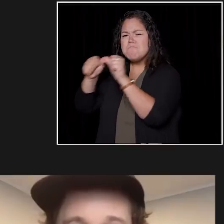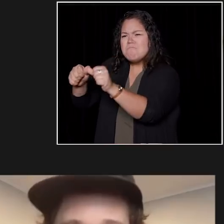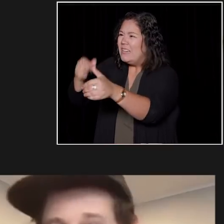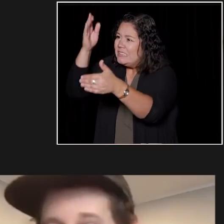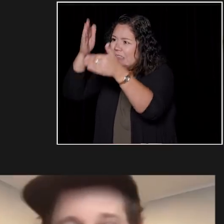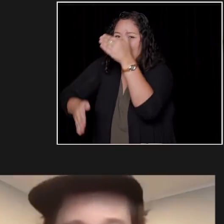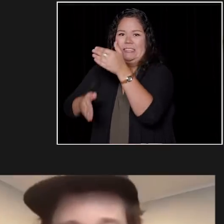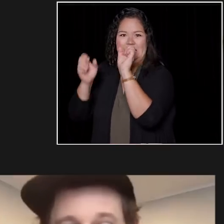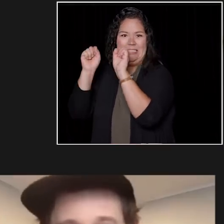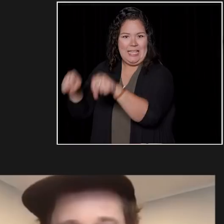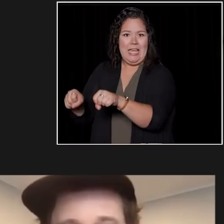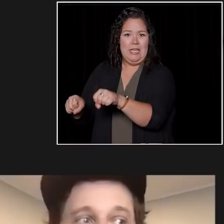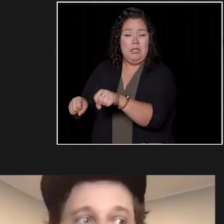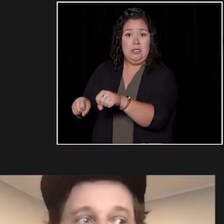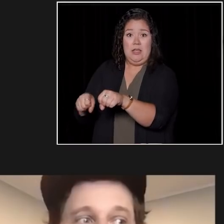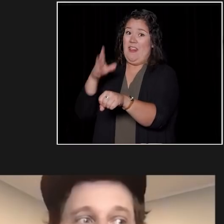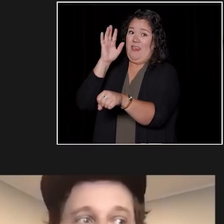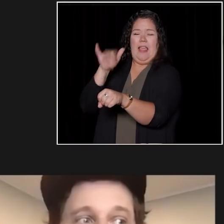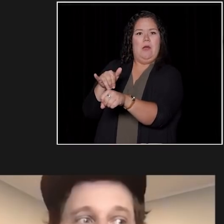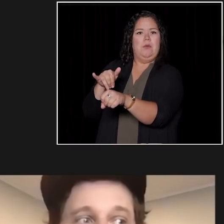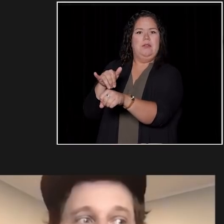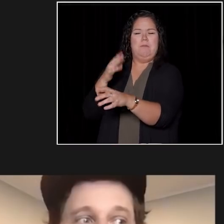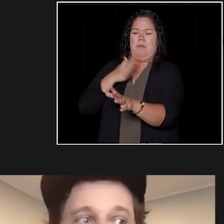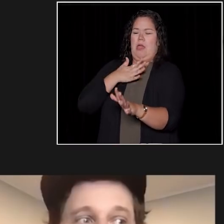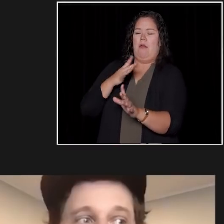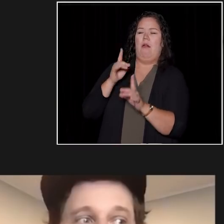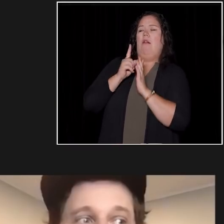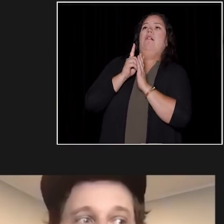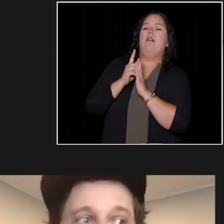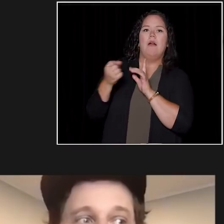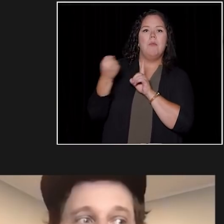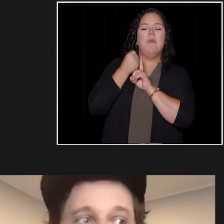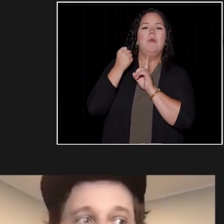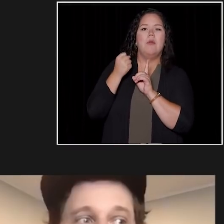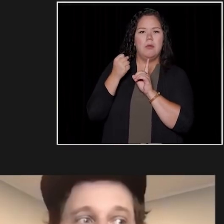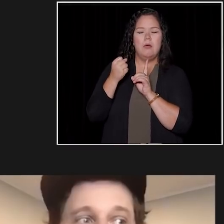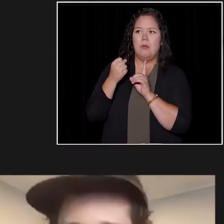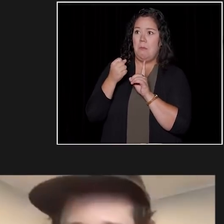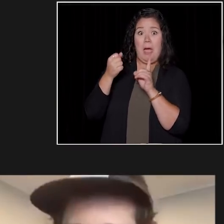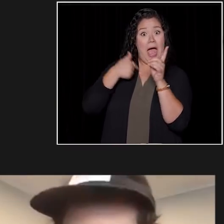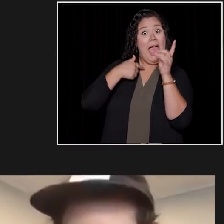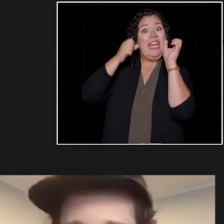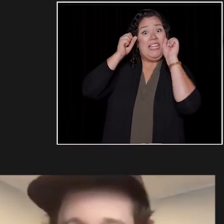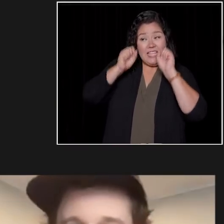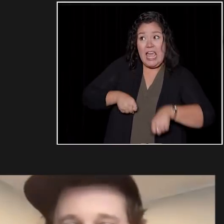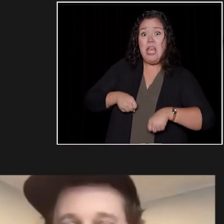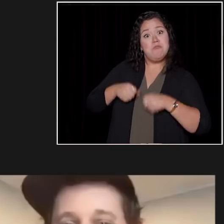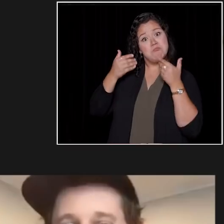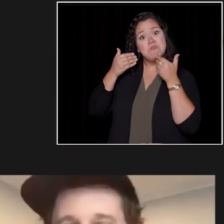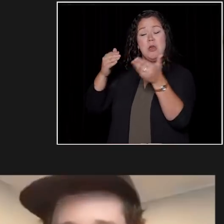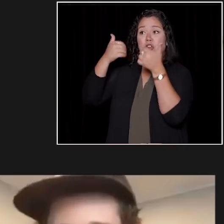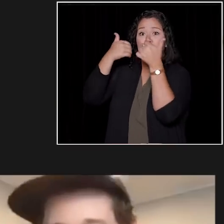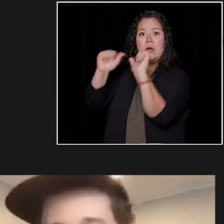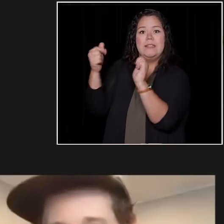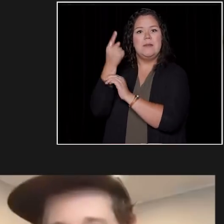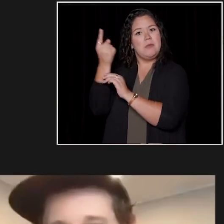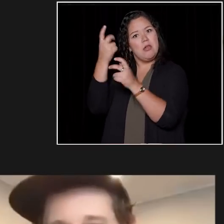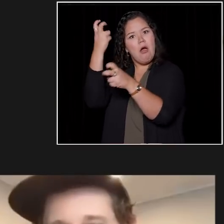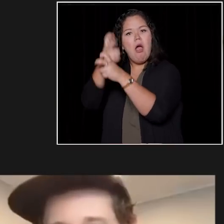and actually complete it. That was my milestone moment, not just finishing it, but actually coming to the conclusion that just to do something hard and complete it